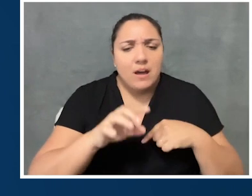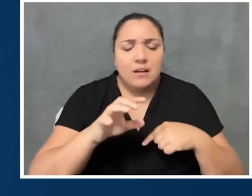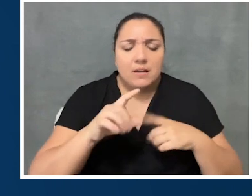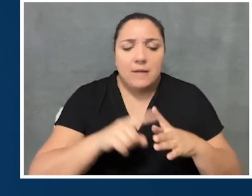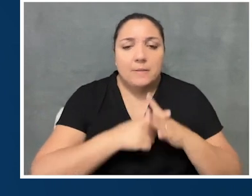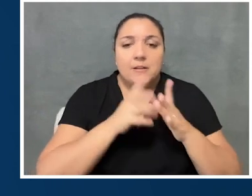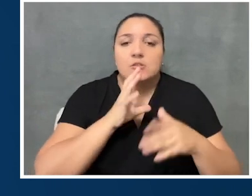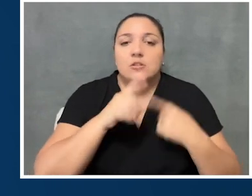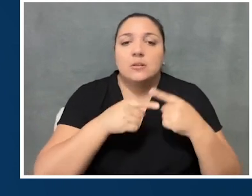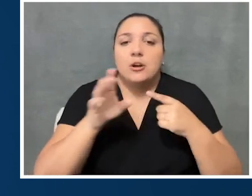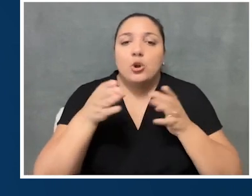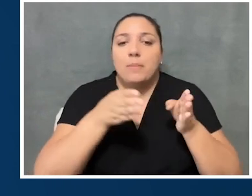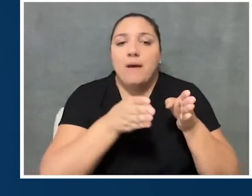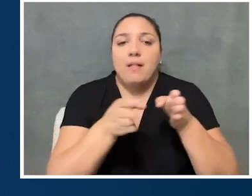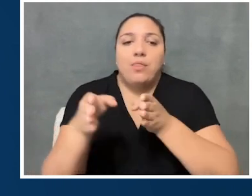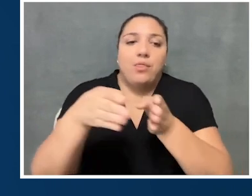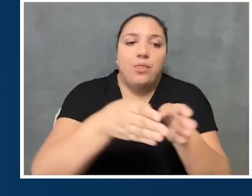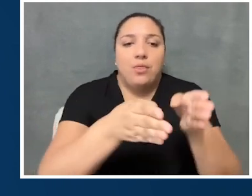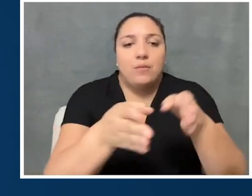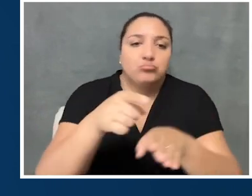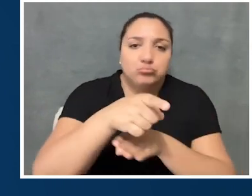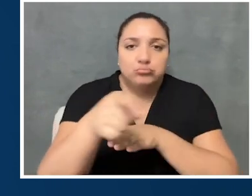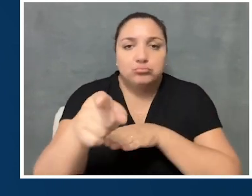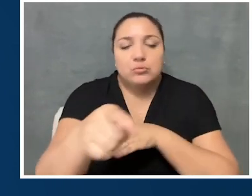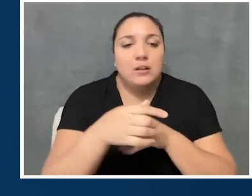at the beginning we talked a little bit about your path. We talked a little bit about